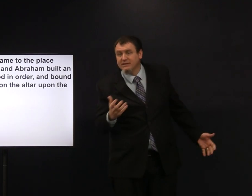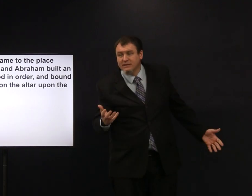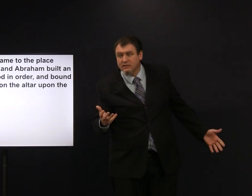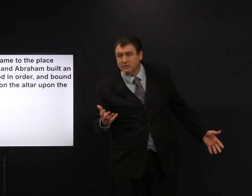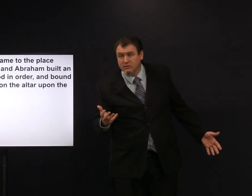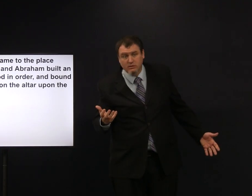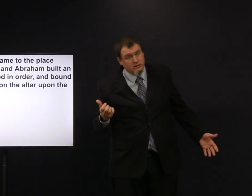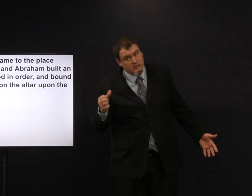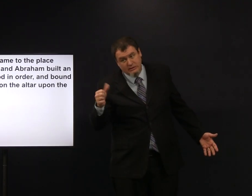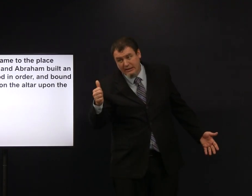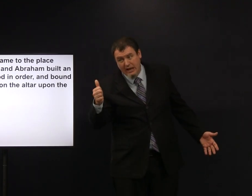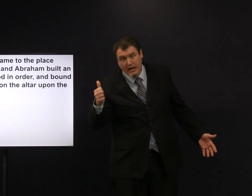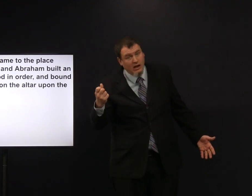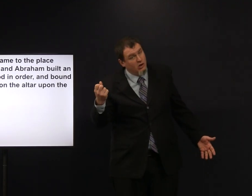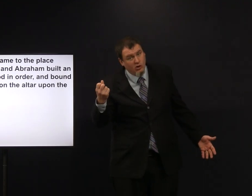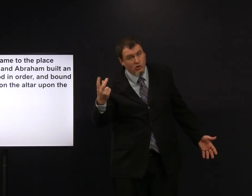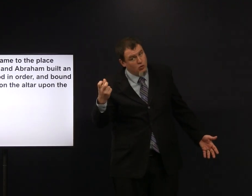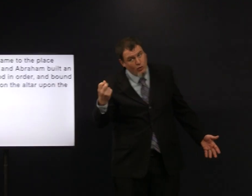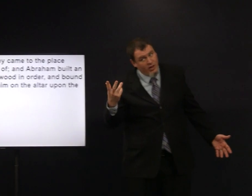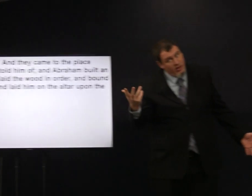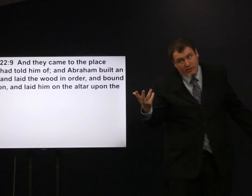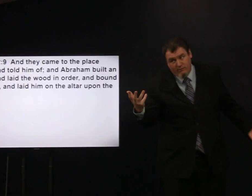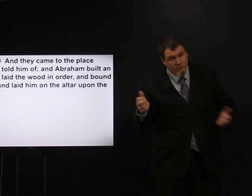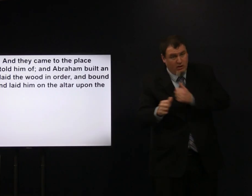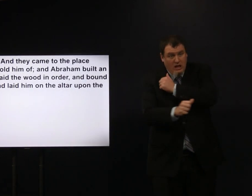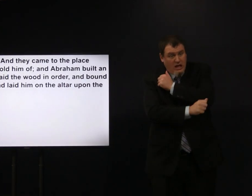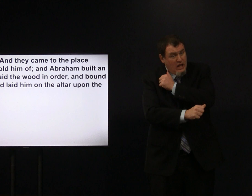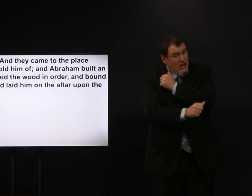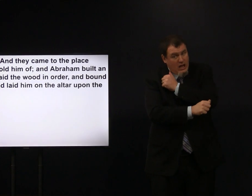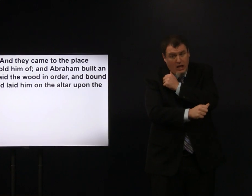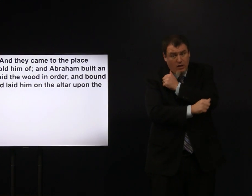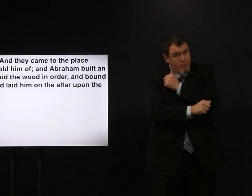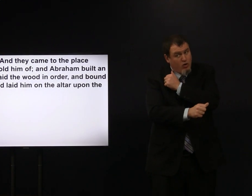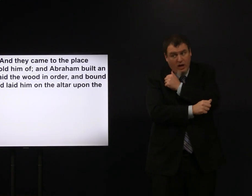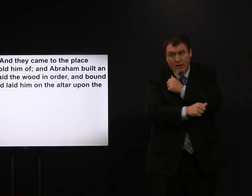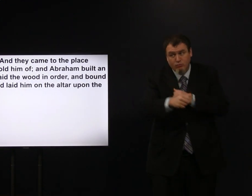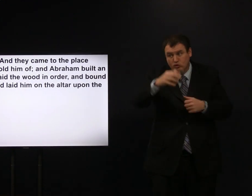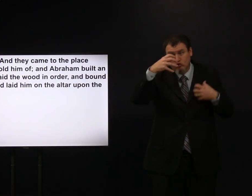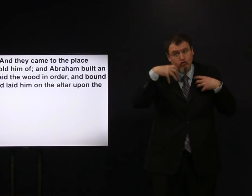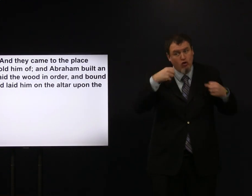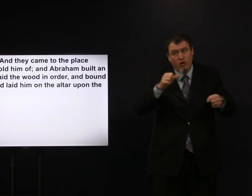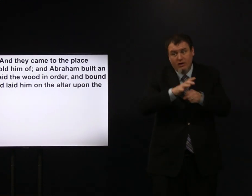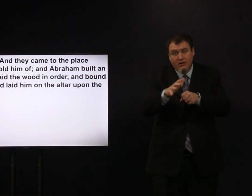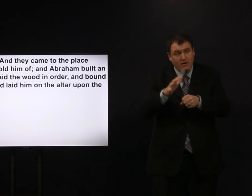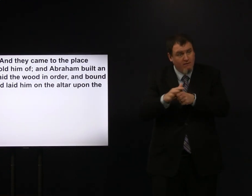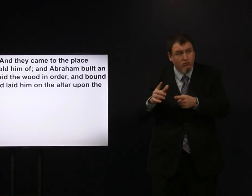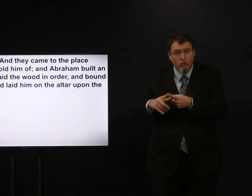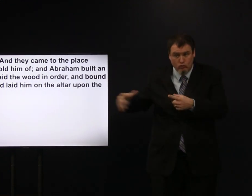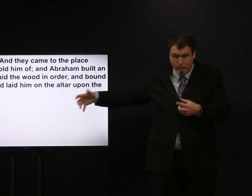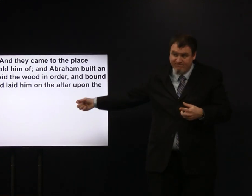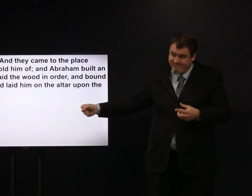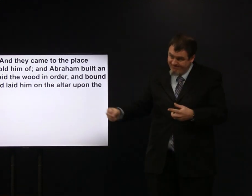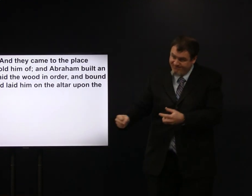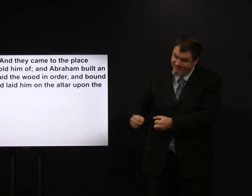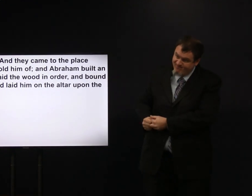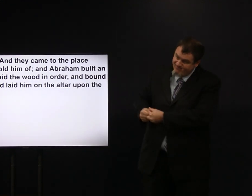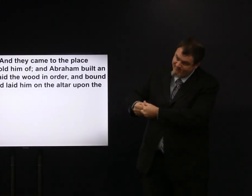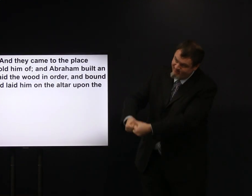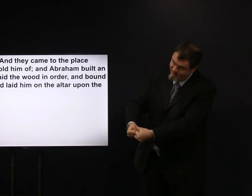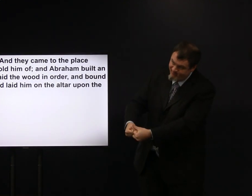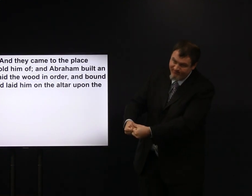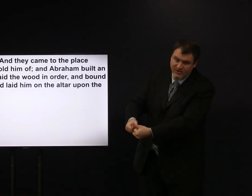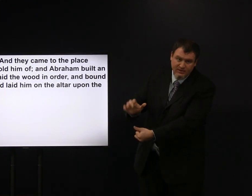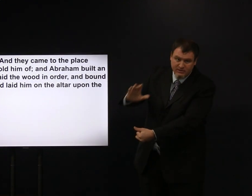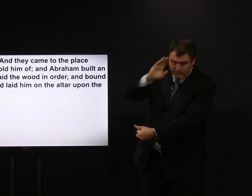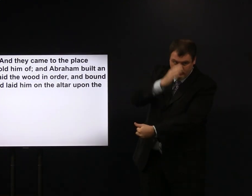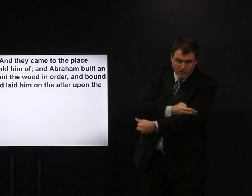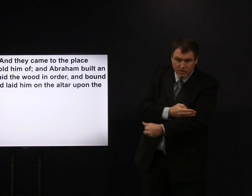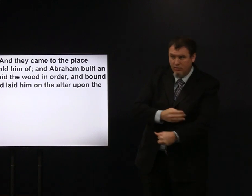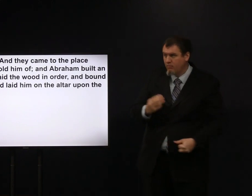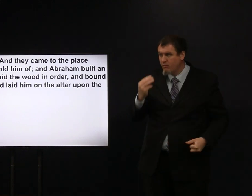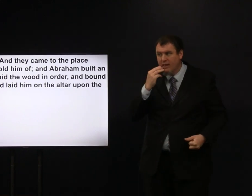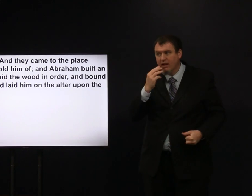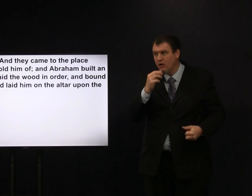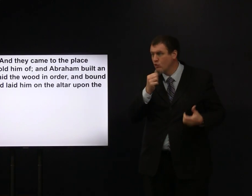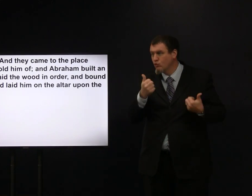how old was Isaac maybe 10 or 12. Abraham was strong enough to take him his son